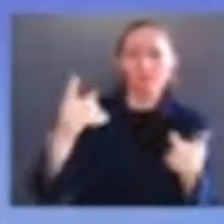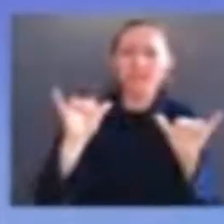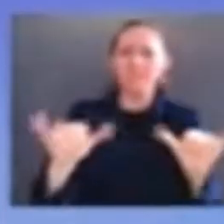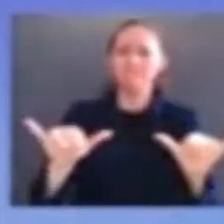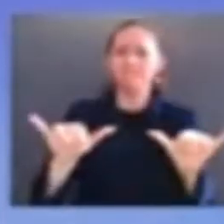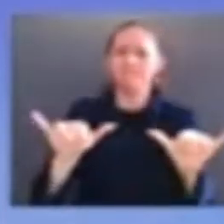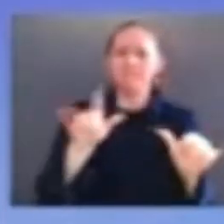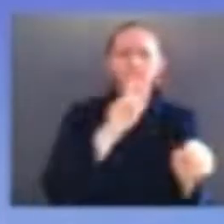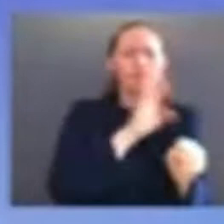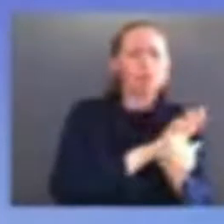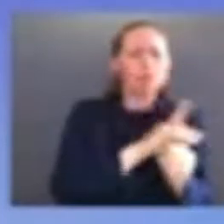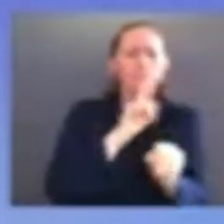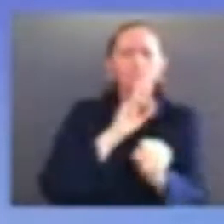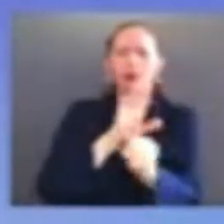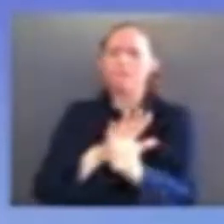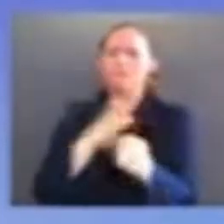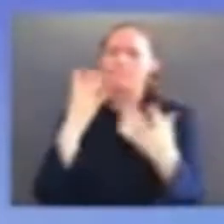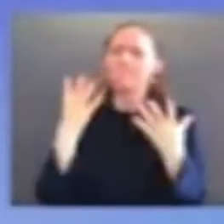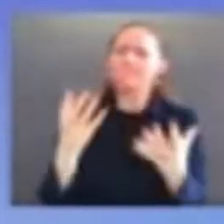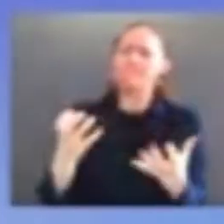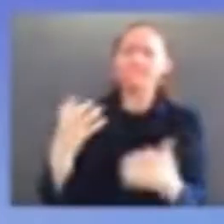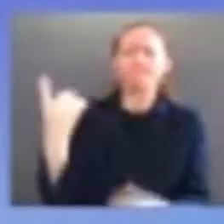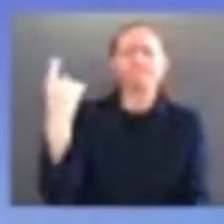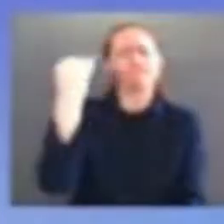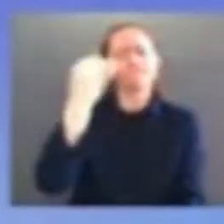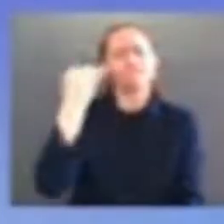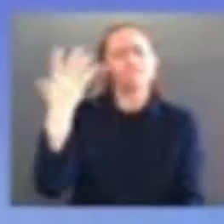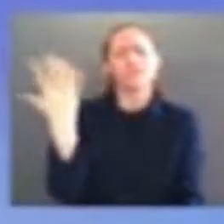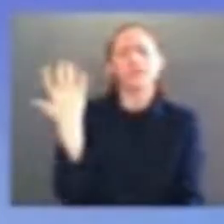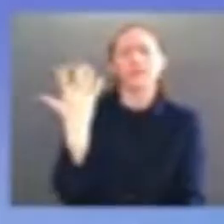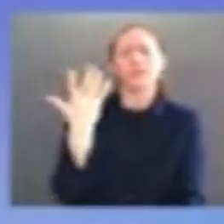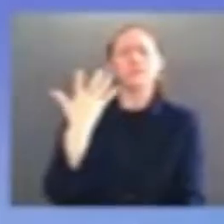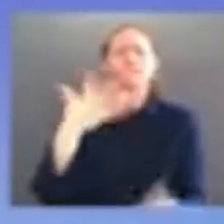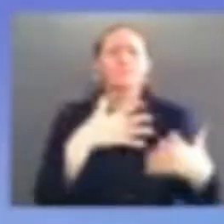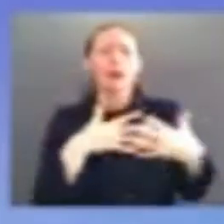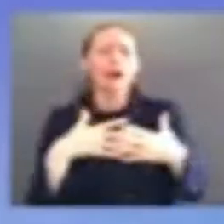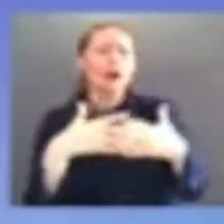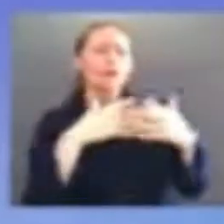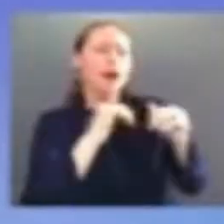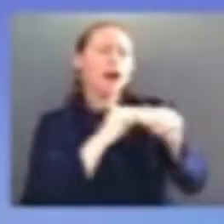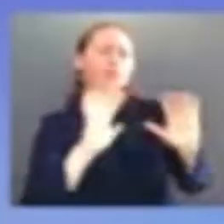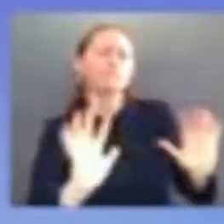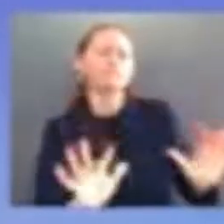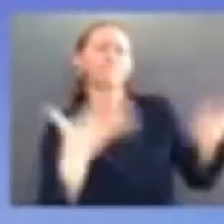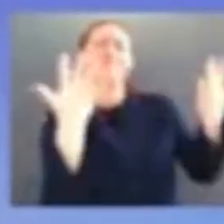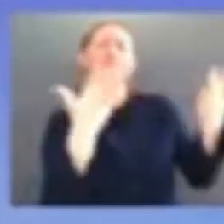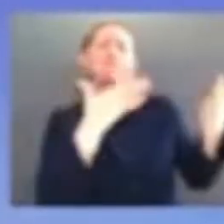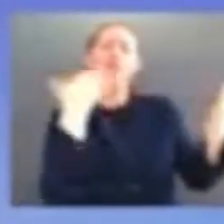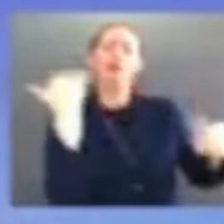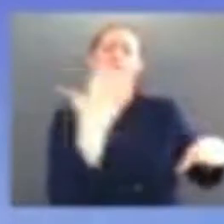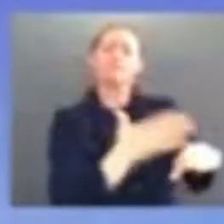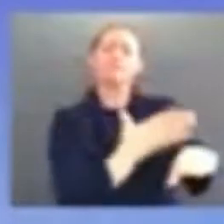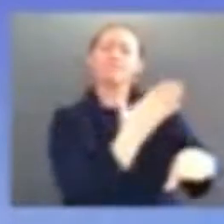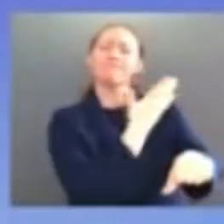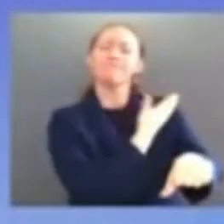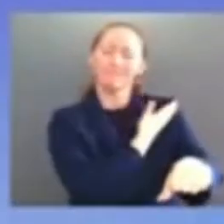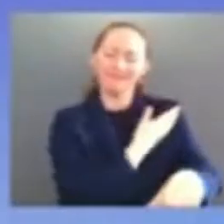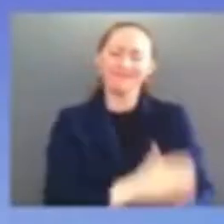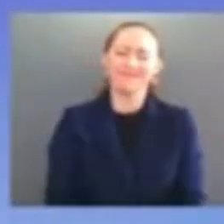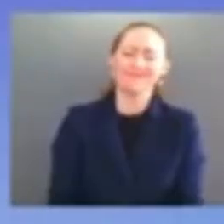because of the voices and the support of so many others many of whom are in this audience today